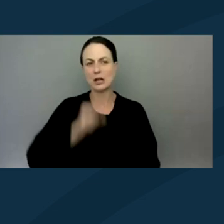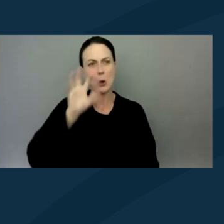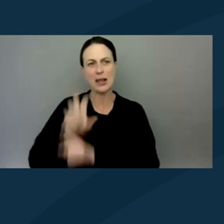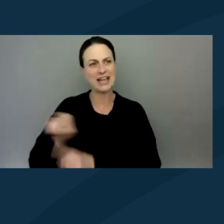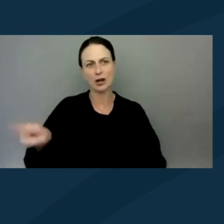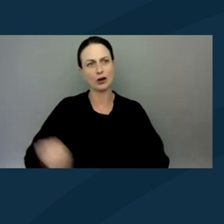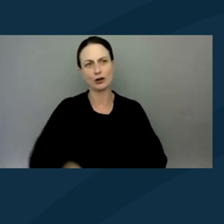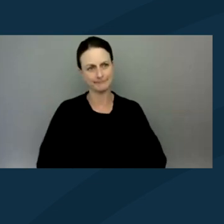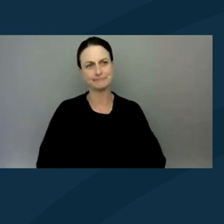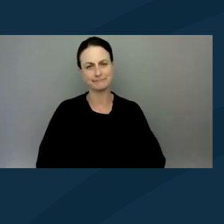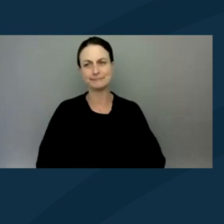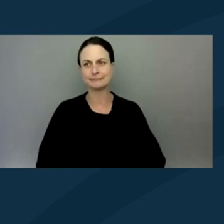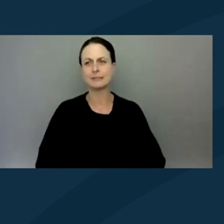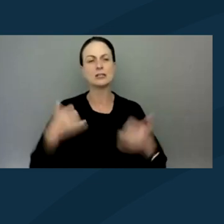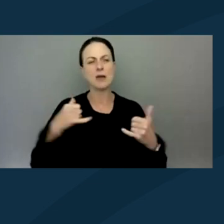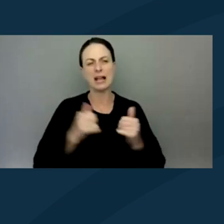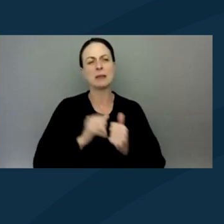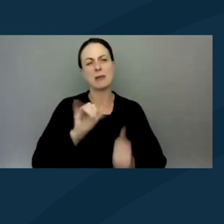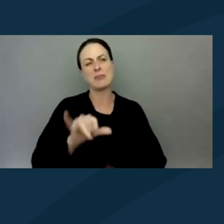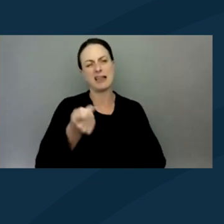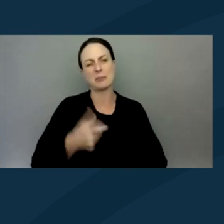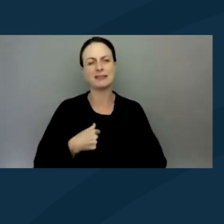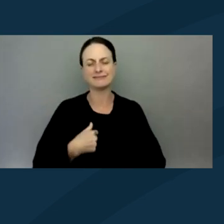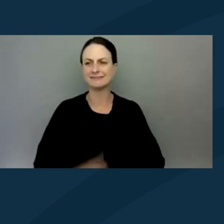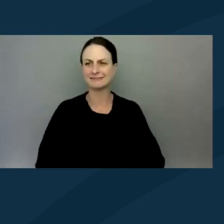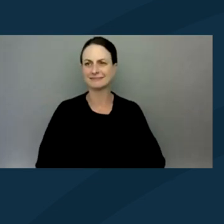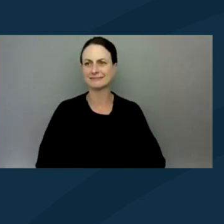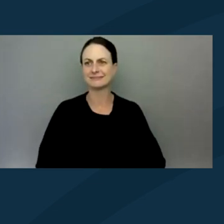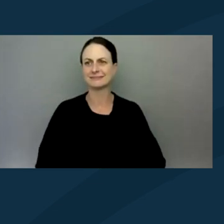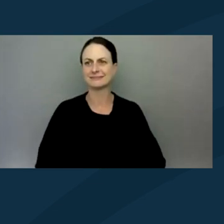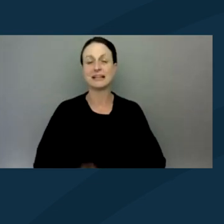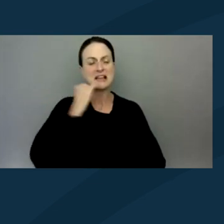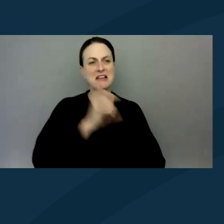So I can play with that a little bit. If the police lines advancing,